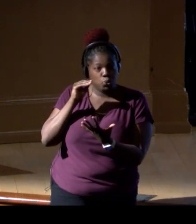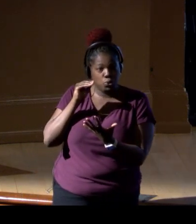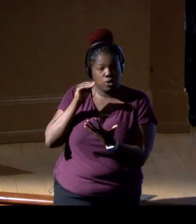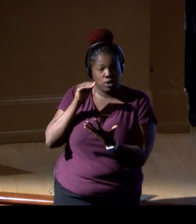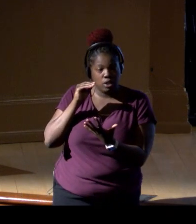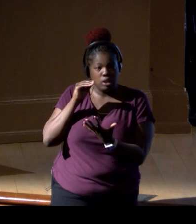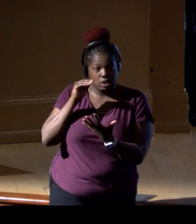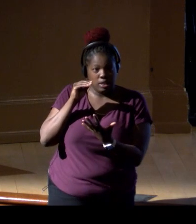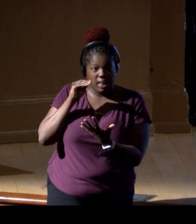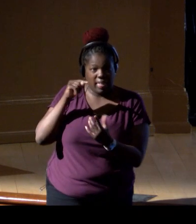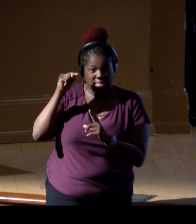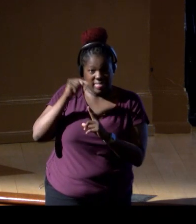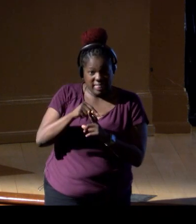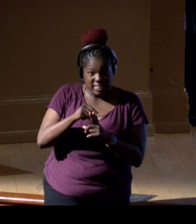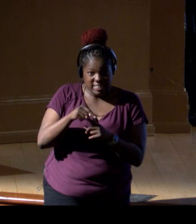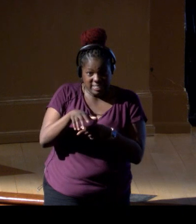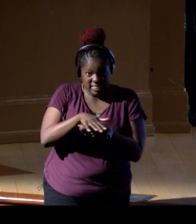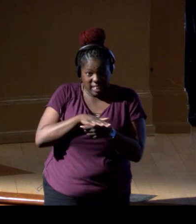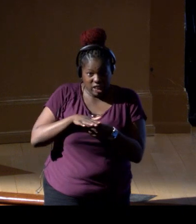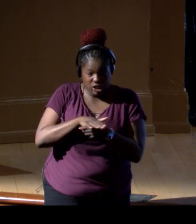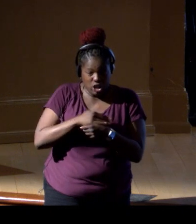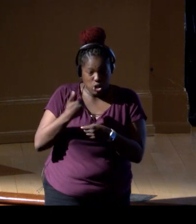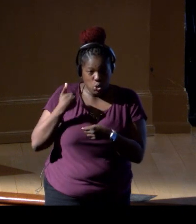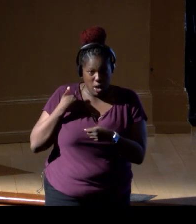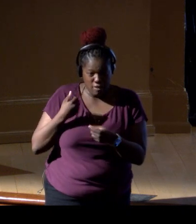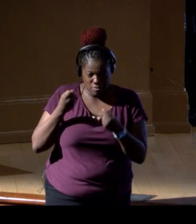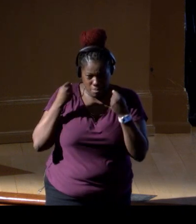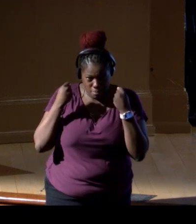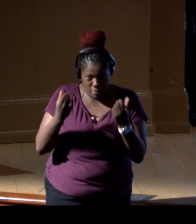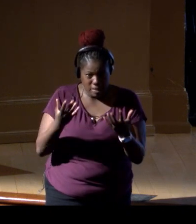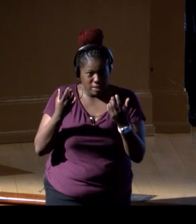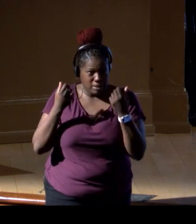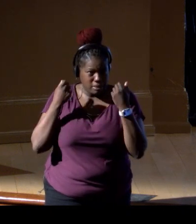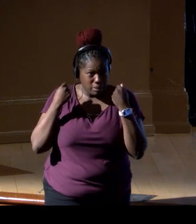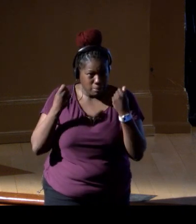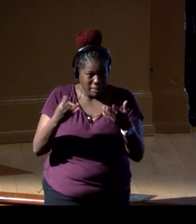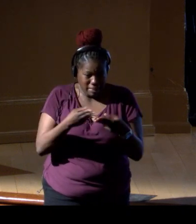in this place where you have billions and billions of eggs,